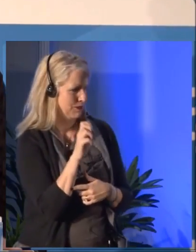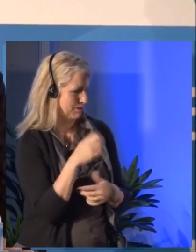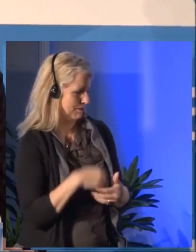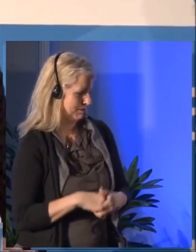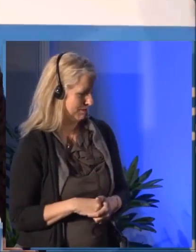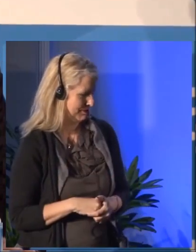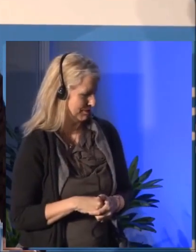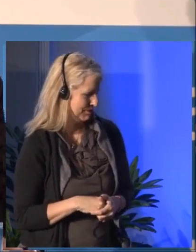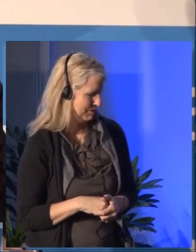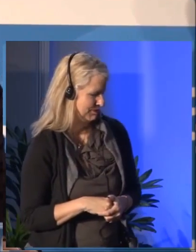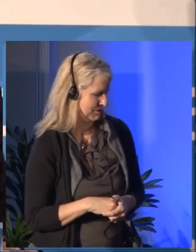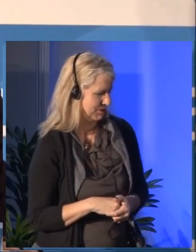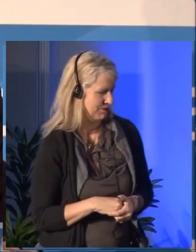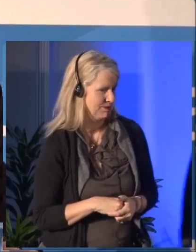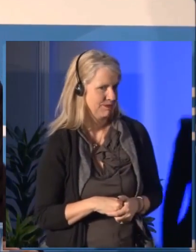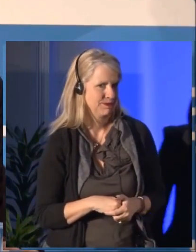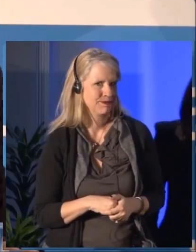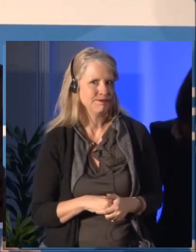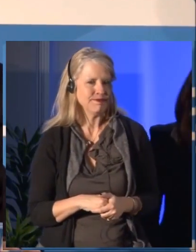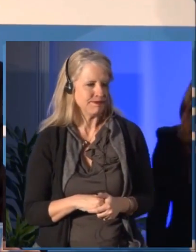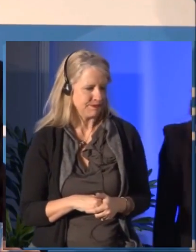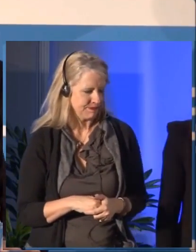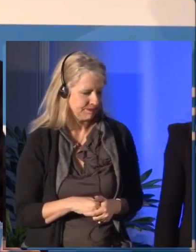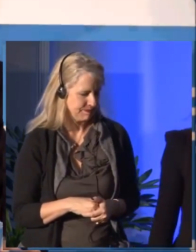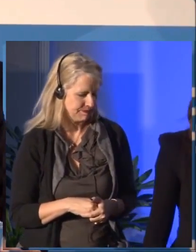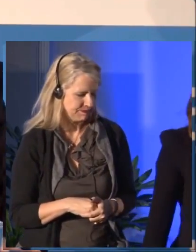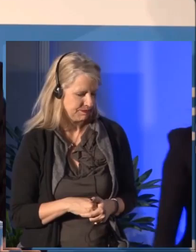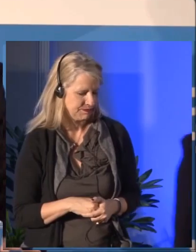I'd like to welcome our guests representing the government